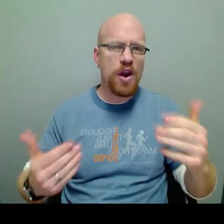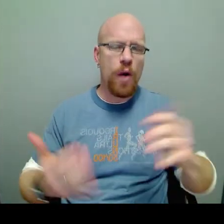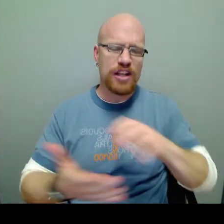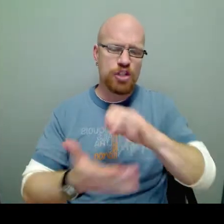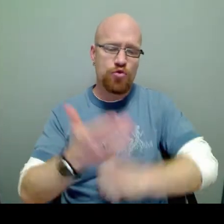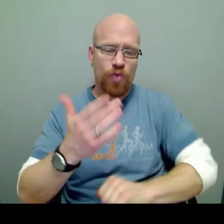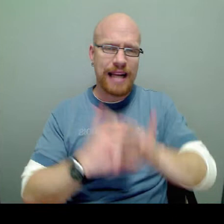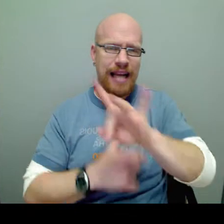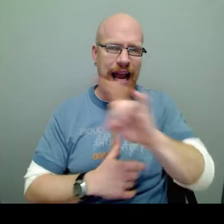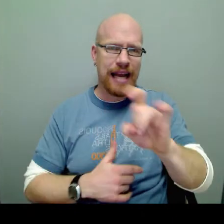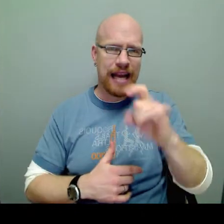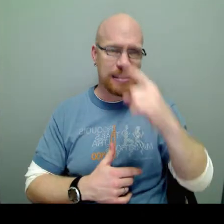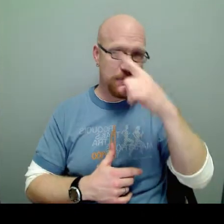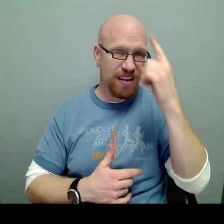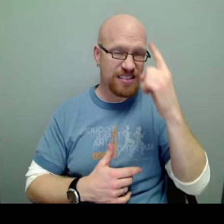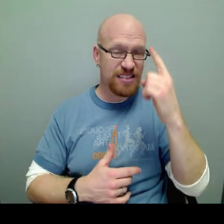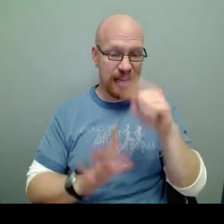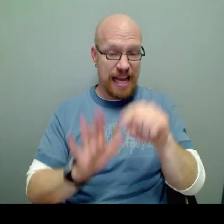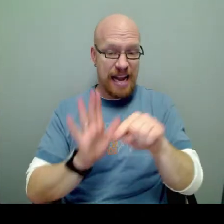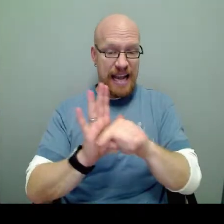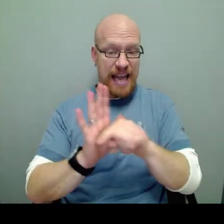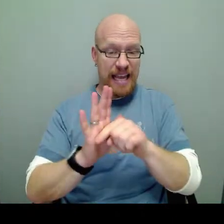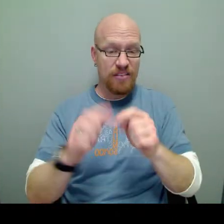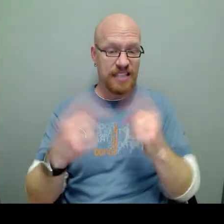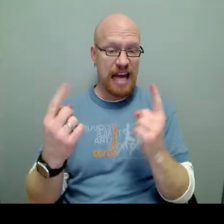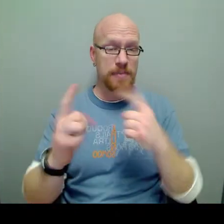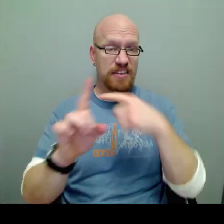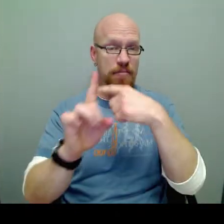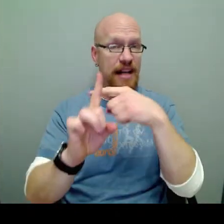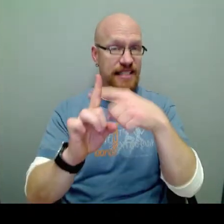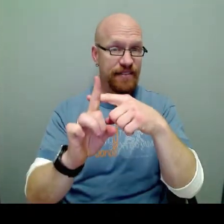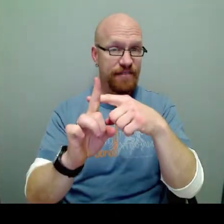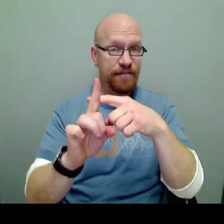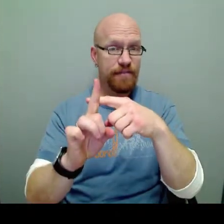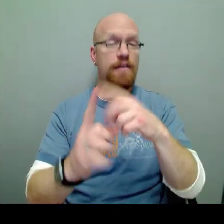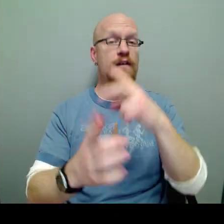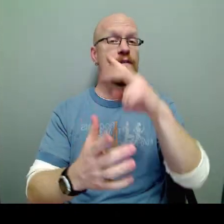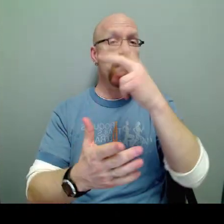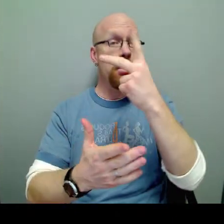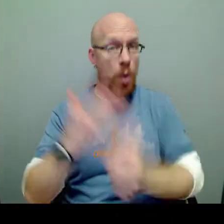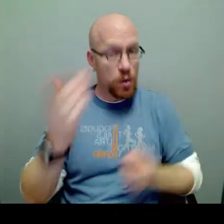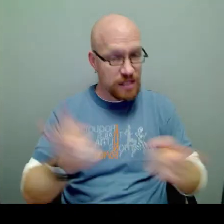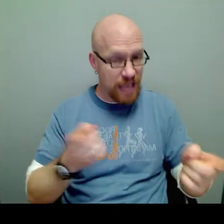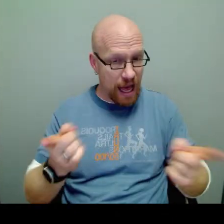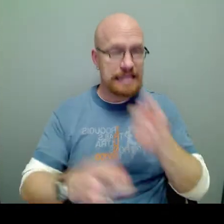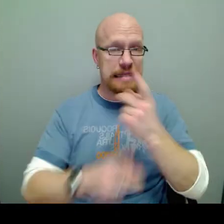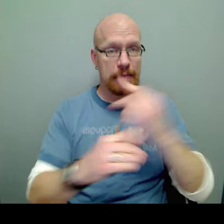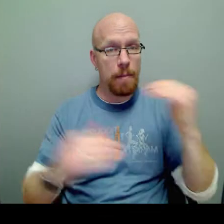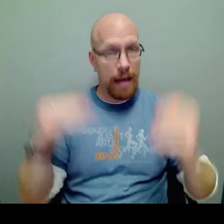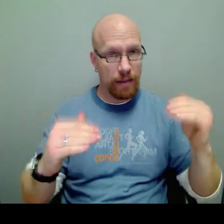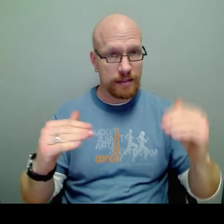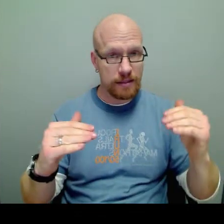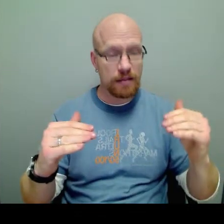We can go ahead, subtract 8X, because negative is opposite of positive, from both sides to keep balanced.